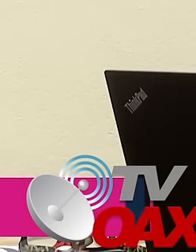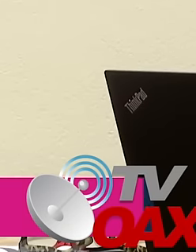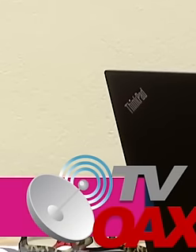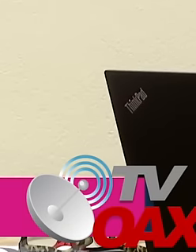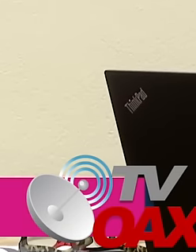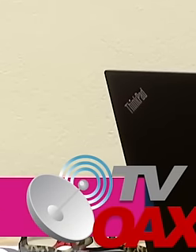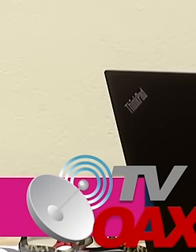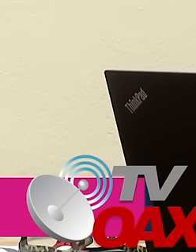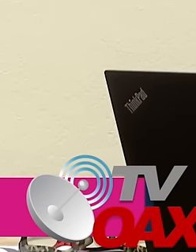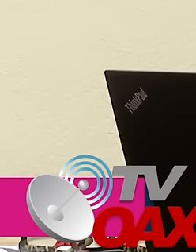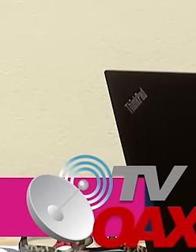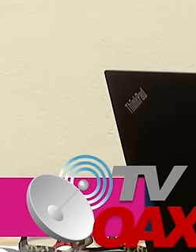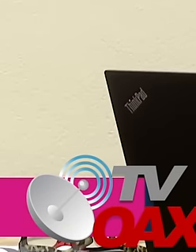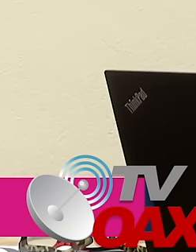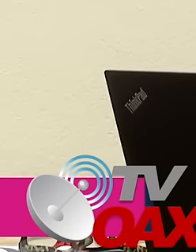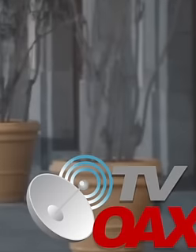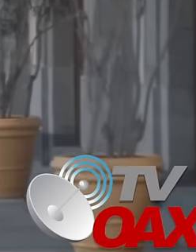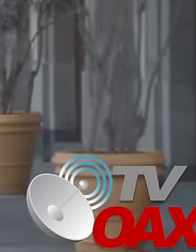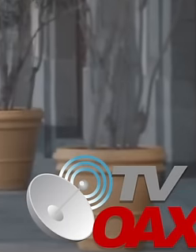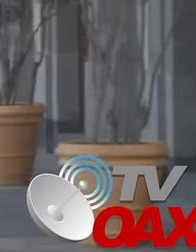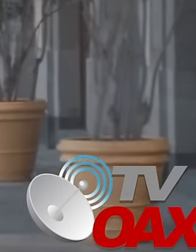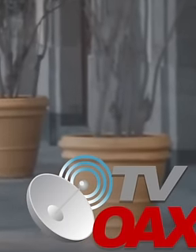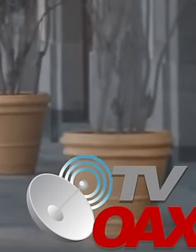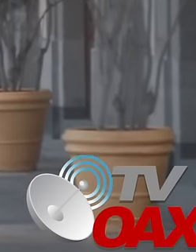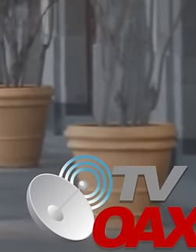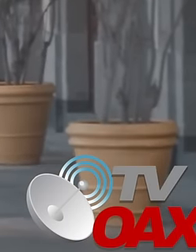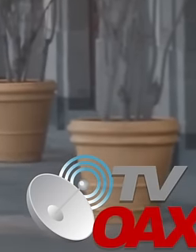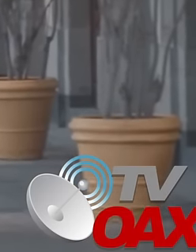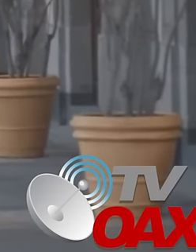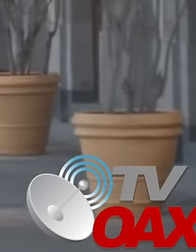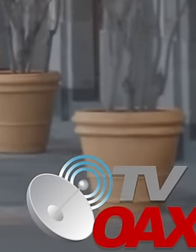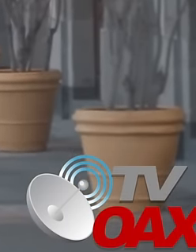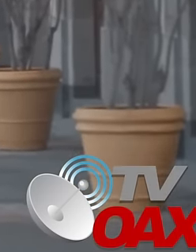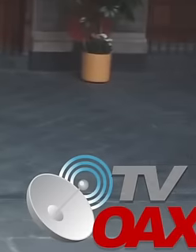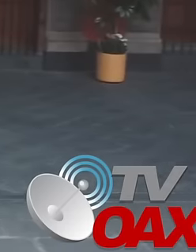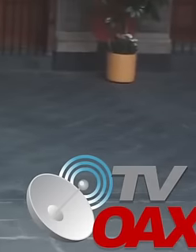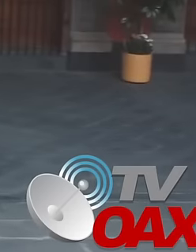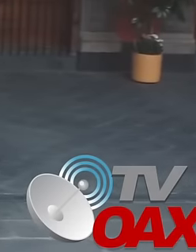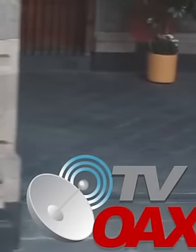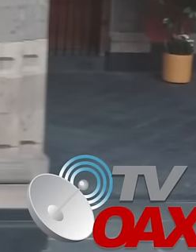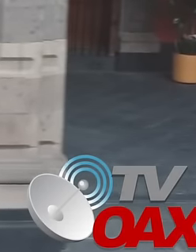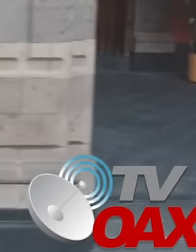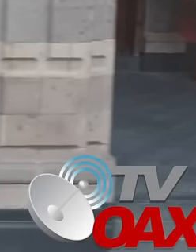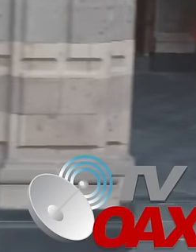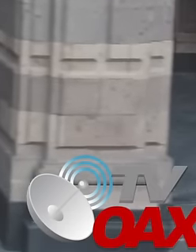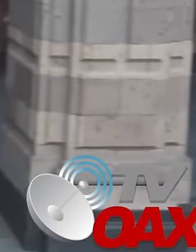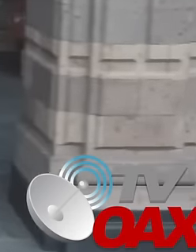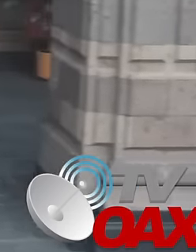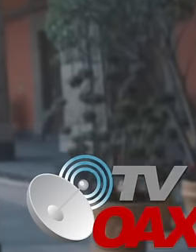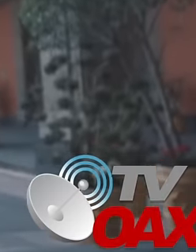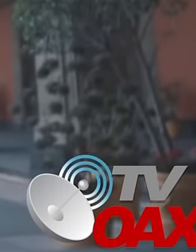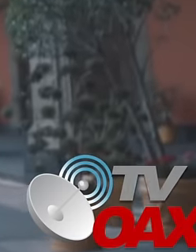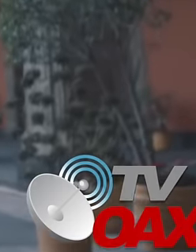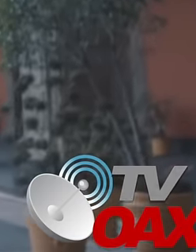suspension of President Andrés Manuel López Obrador's morning conferences during